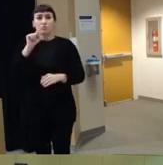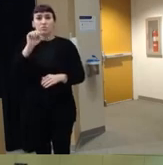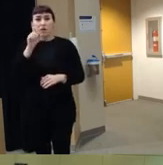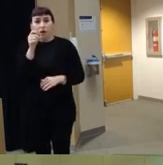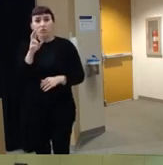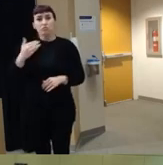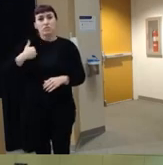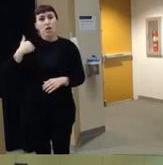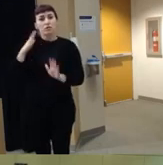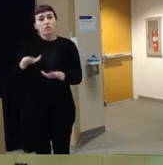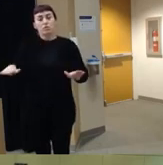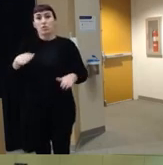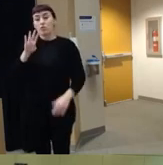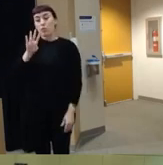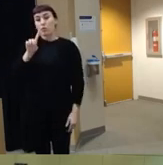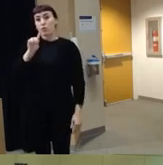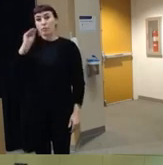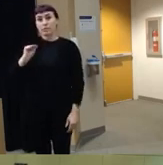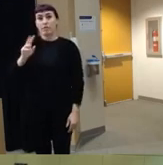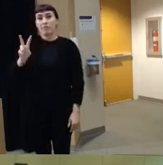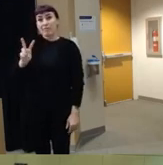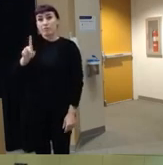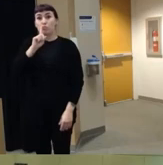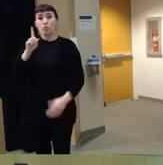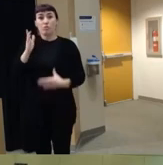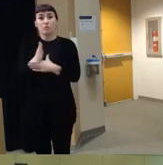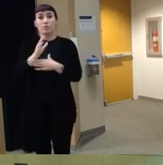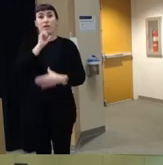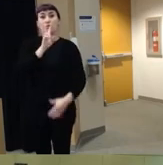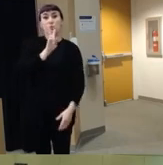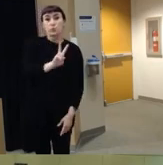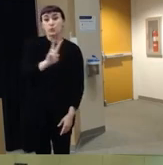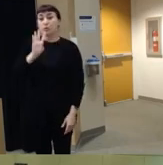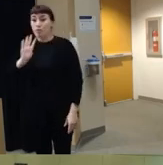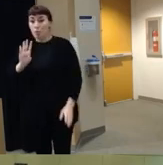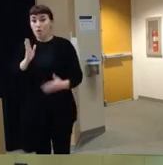um so roughly 41% of the victims were between the ages of two two and four years old and then